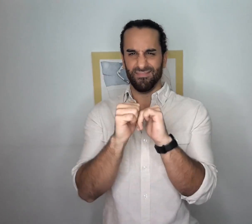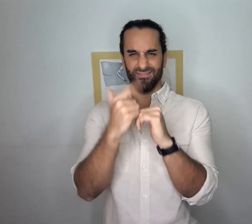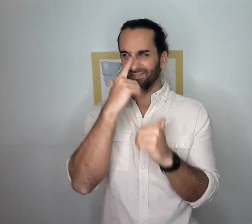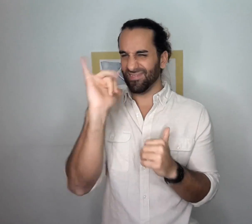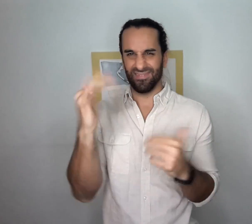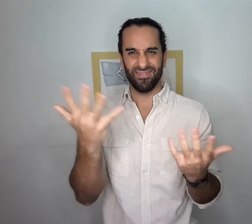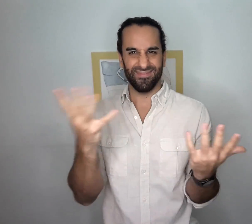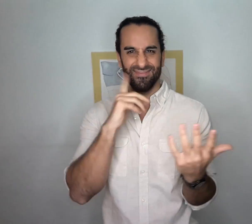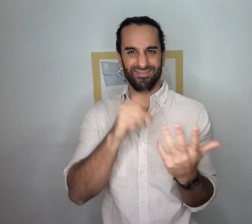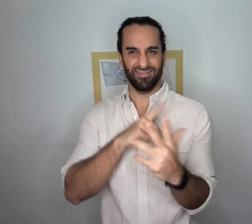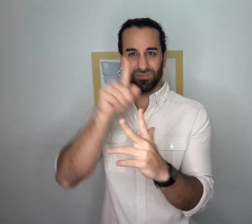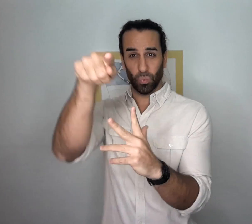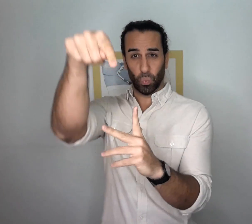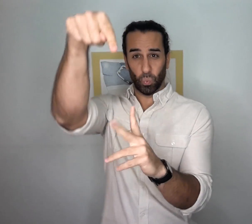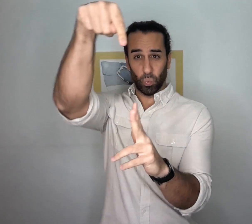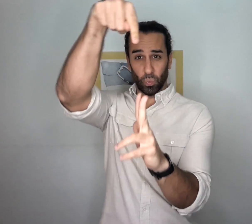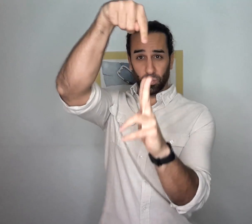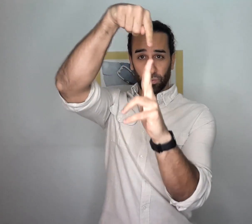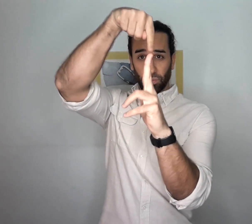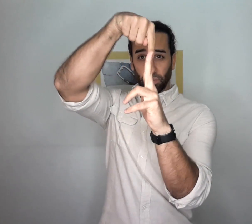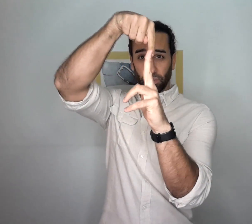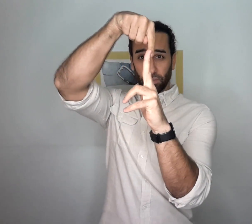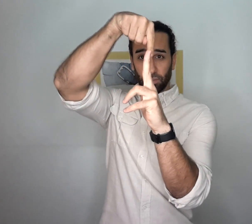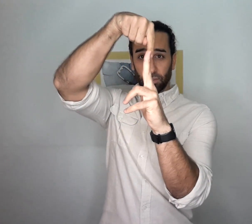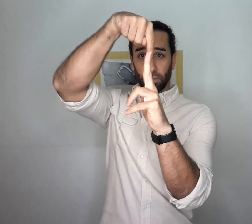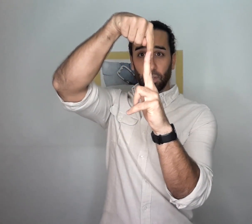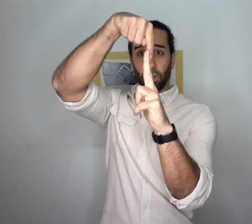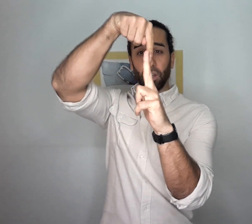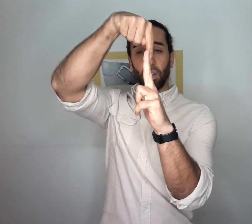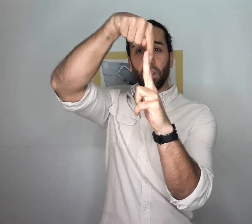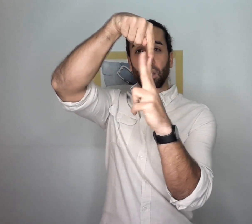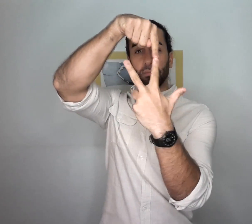So what exactly does this mean? So for example, you are here.